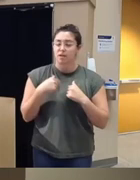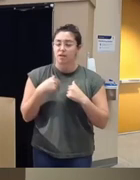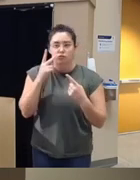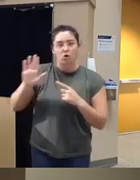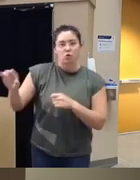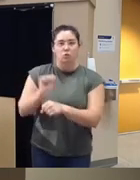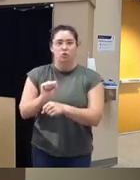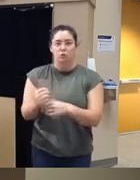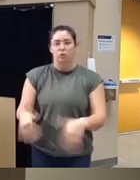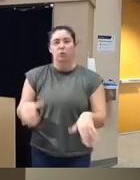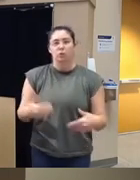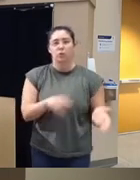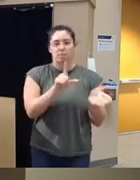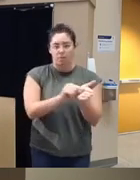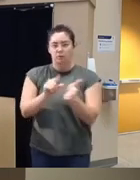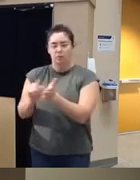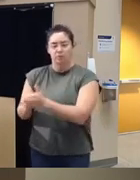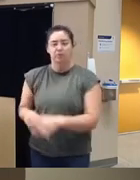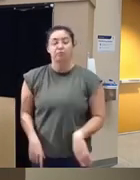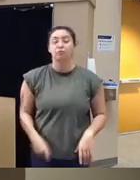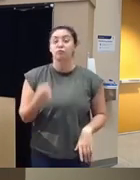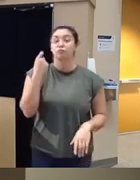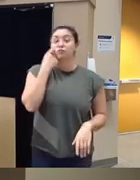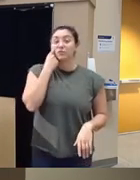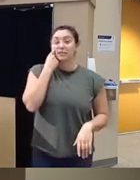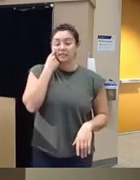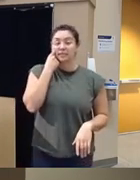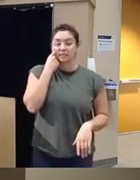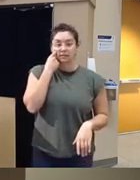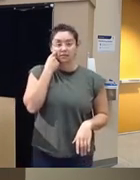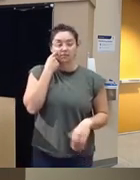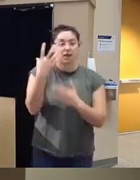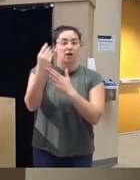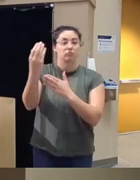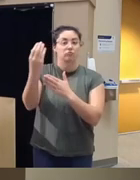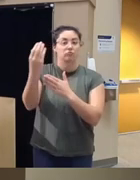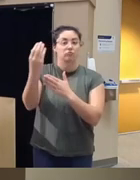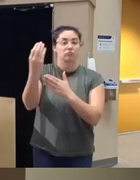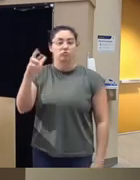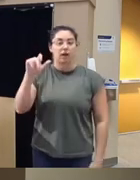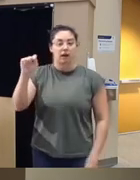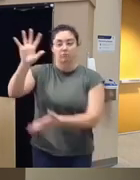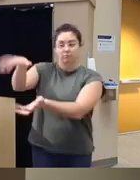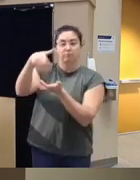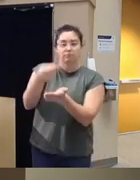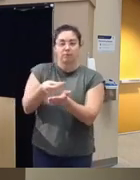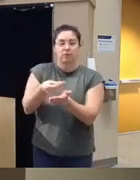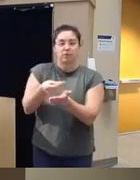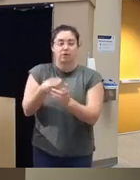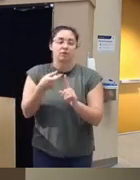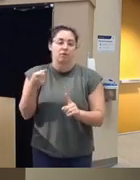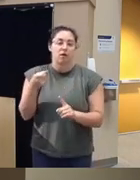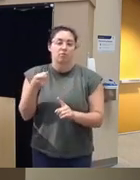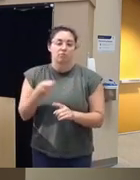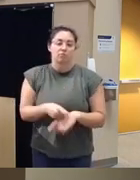her work uh she has received numerous uh external grants from you know the institutes such as an IH